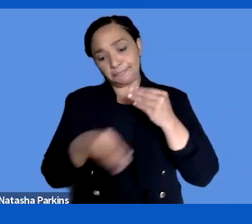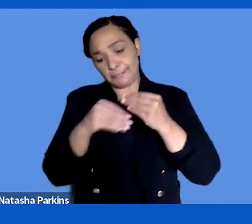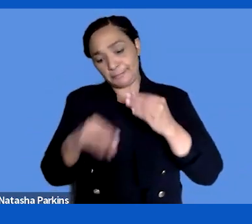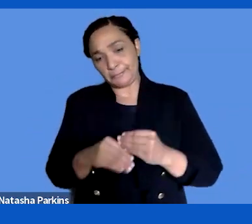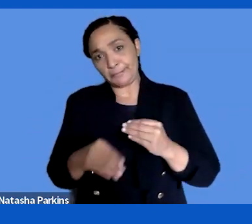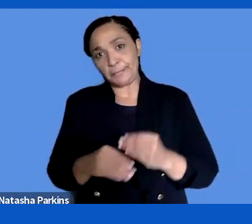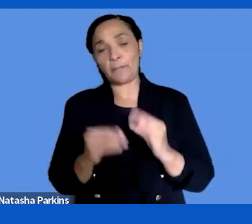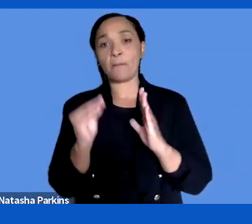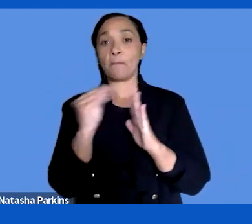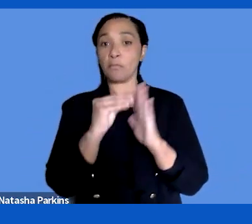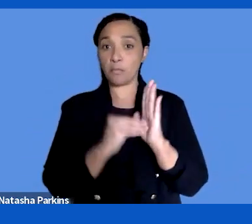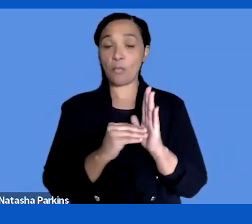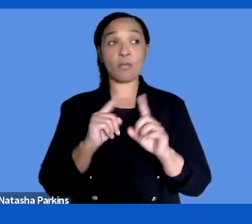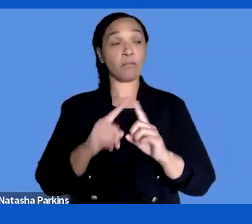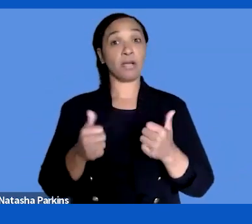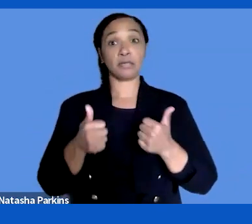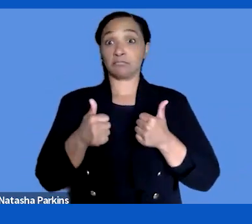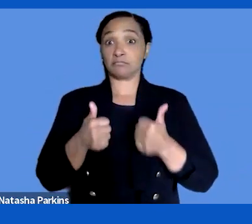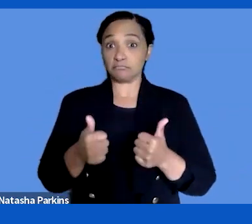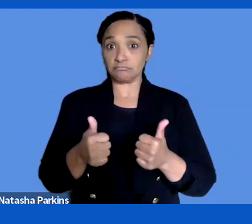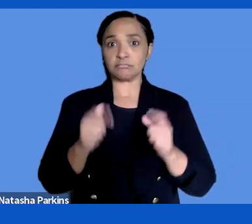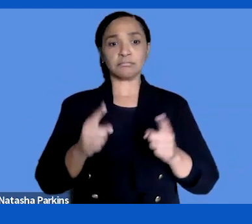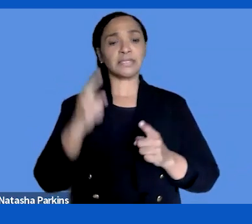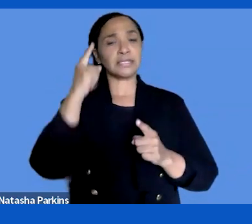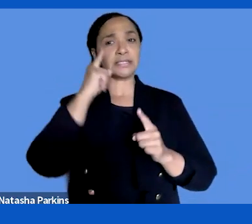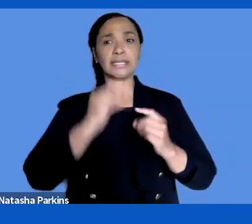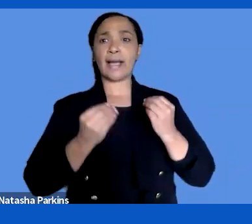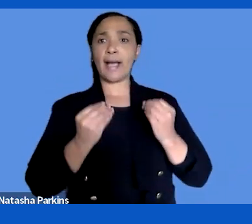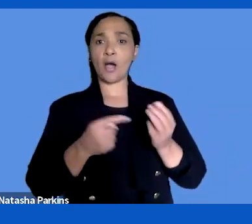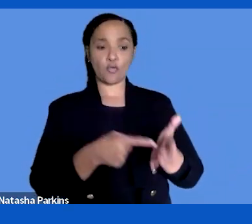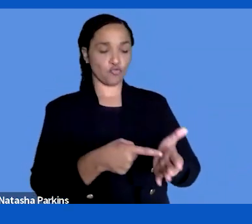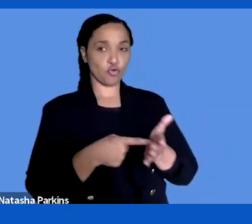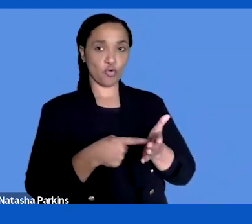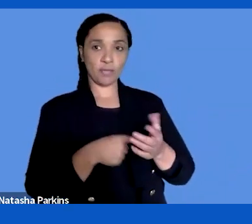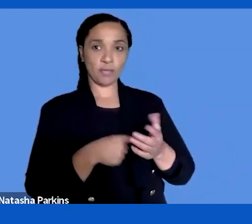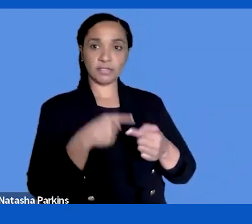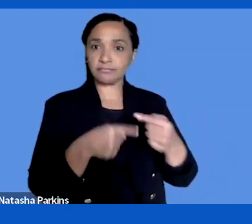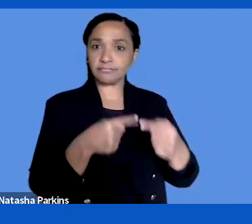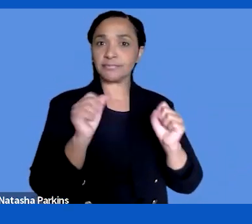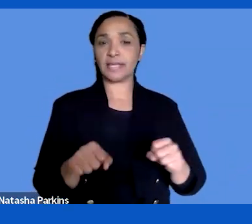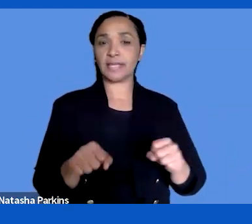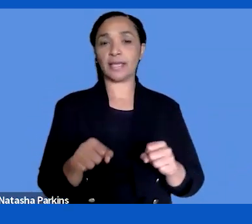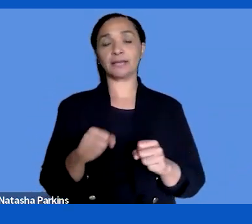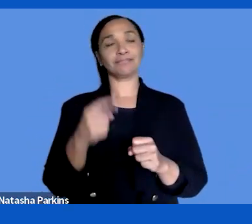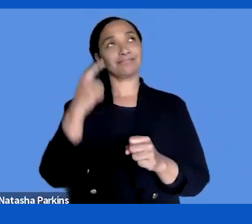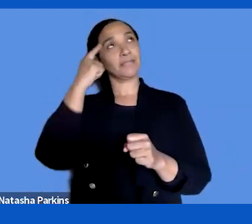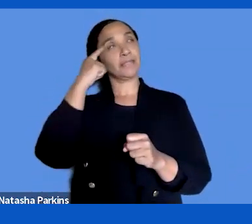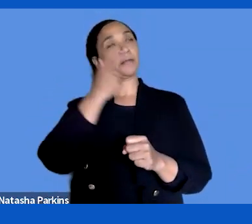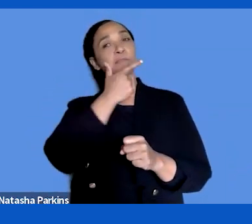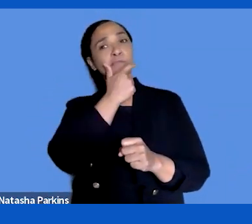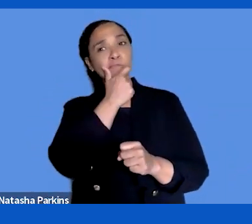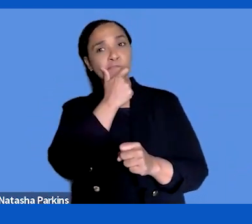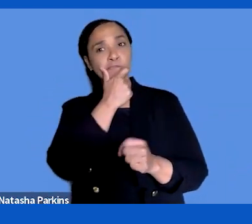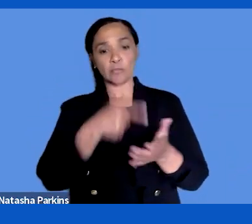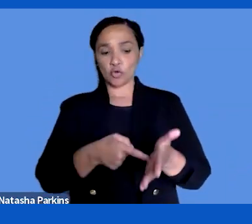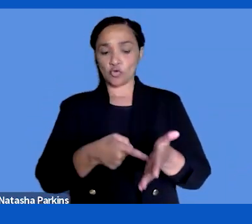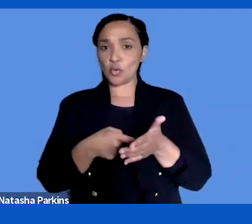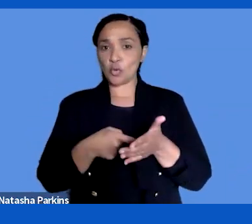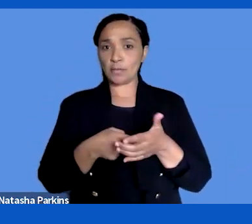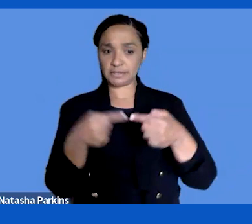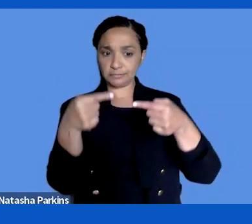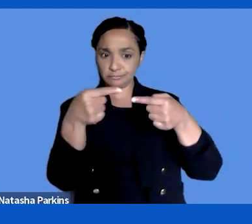to actually review, think about the requirements that we have. And see if they actually cover the